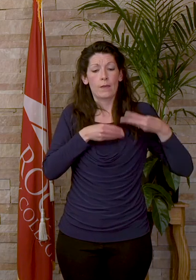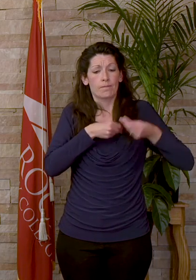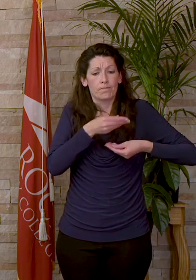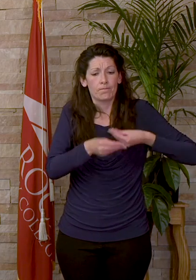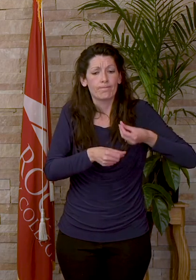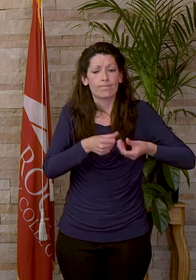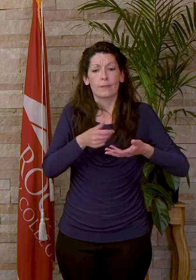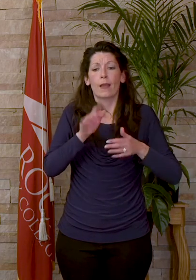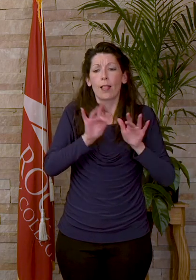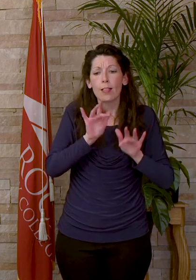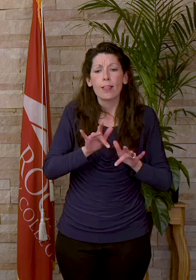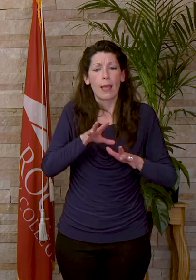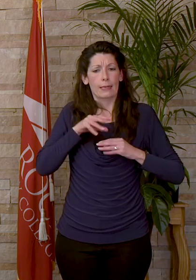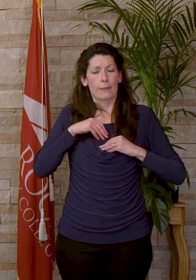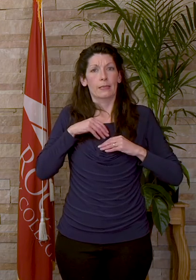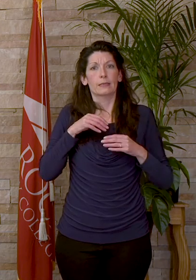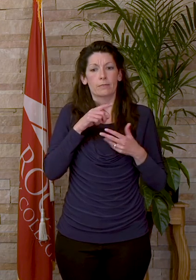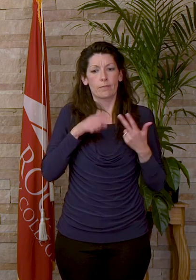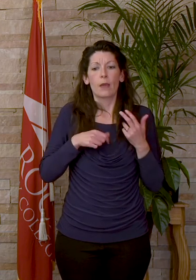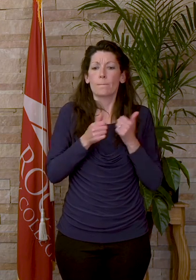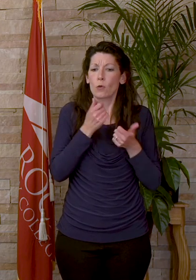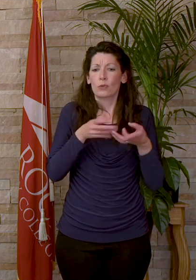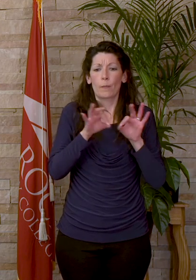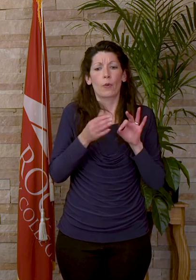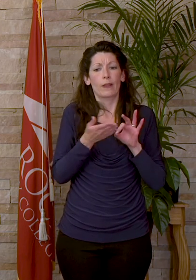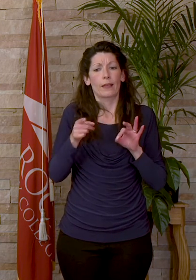acceptance. And these in fact may be the most important things you have learned in school.